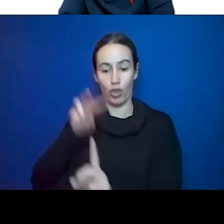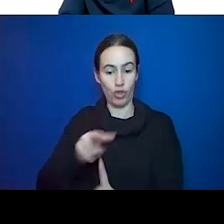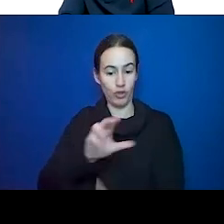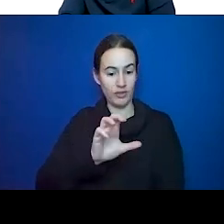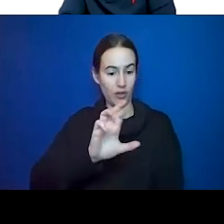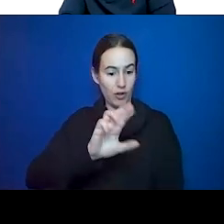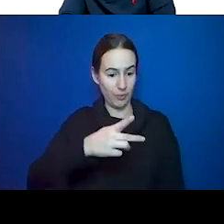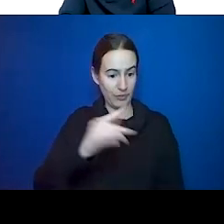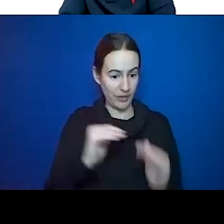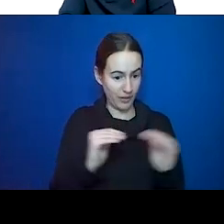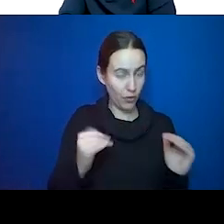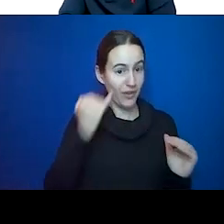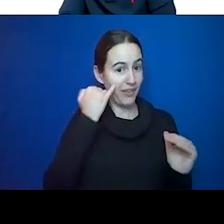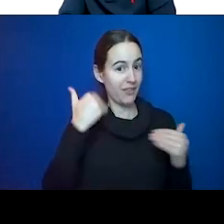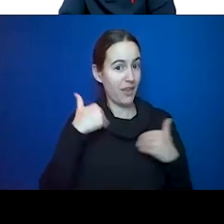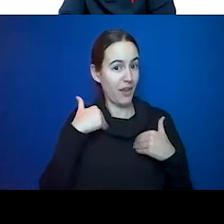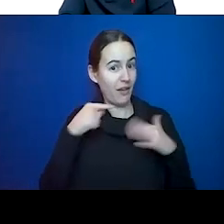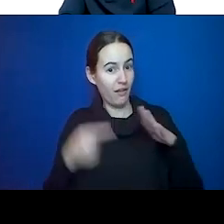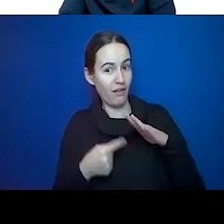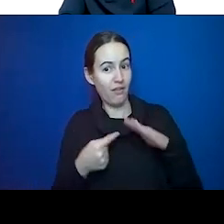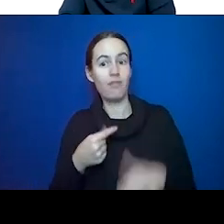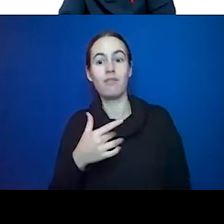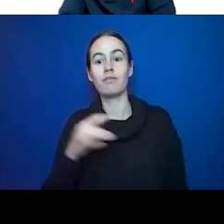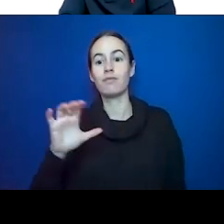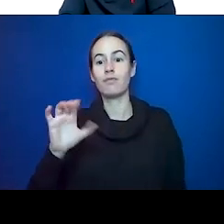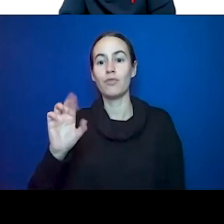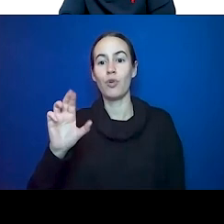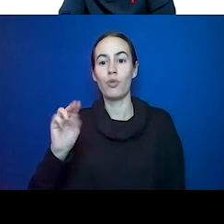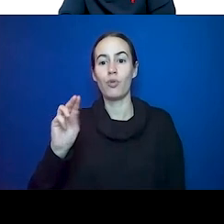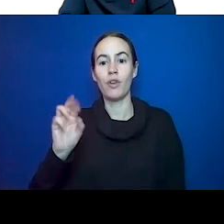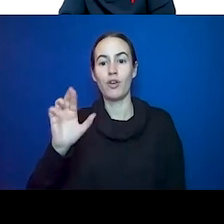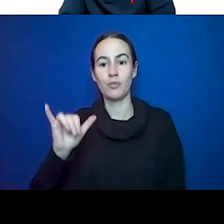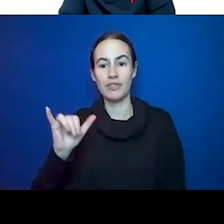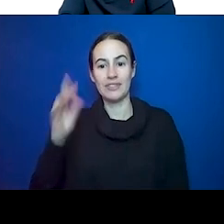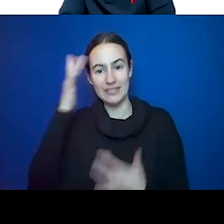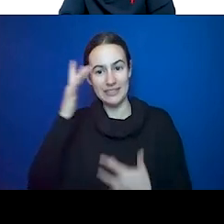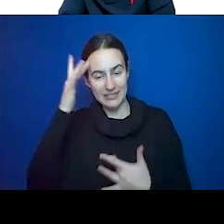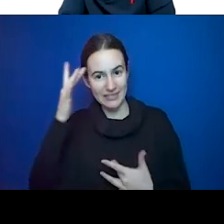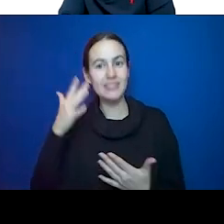disease, while some of our standard tests that we use may not show up, they may have an